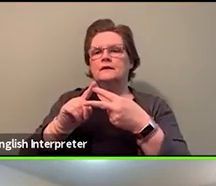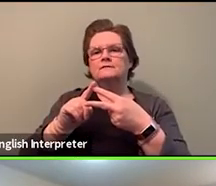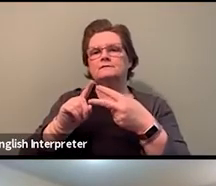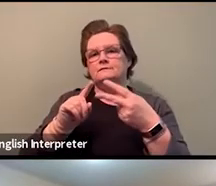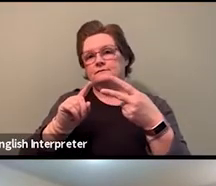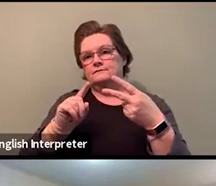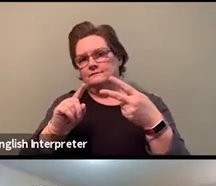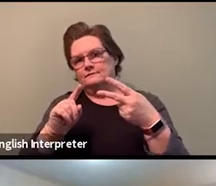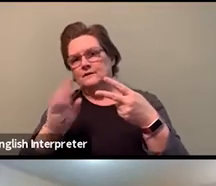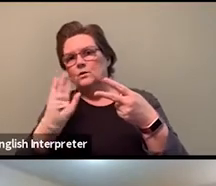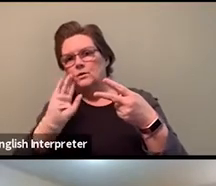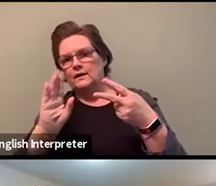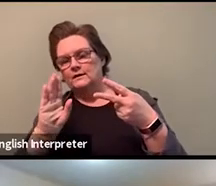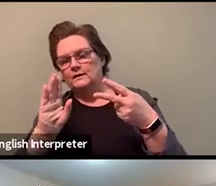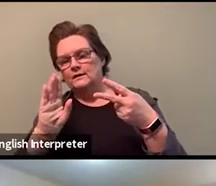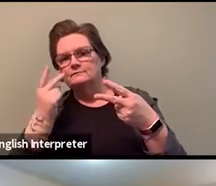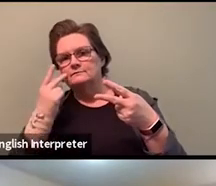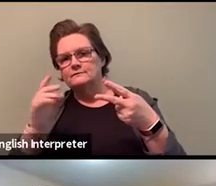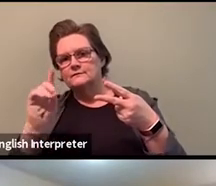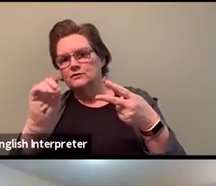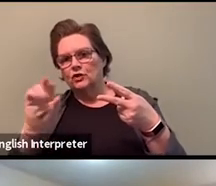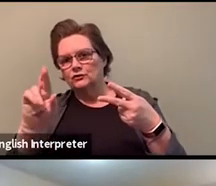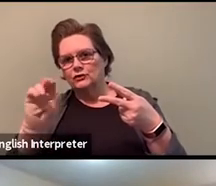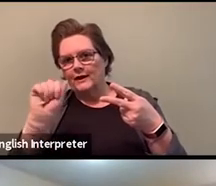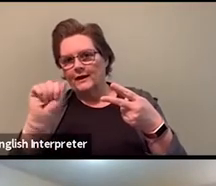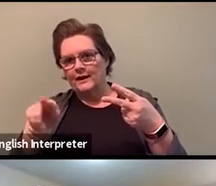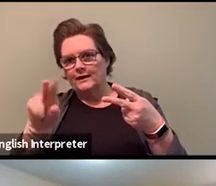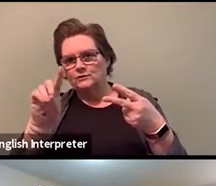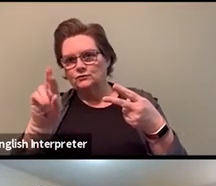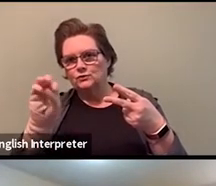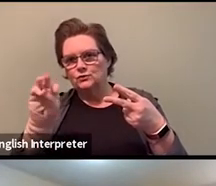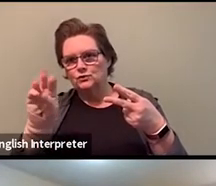I mean, I think I can help answer the question about convention.